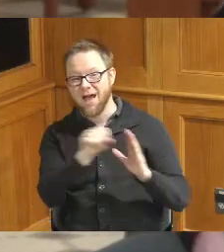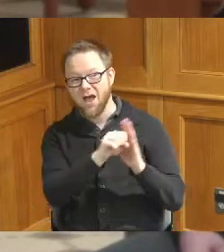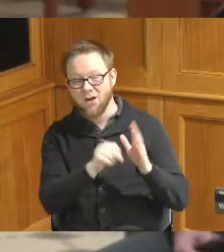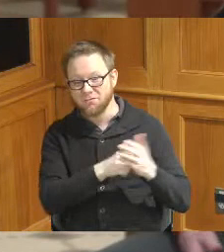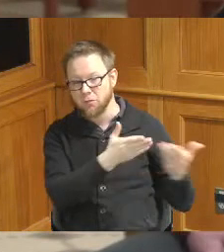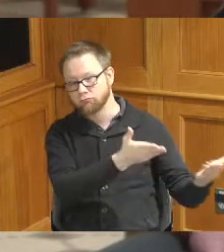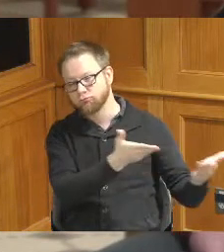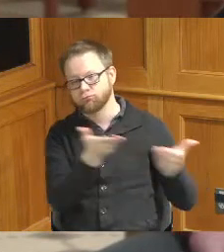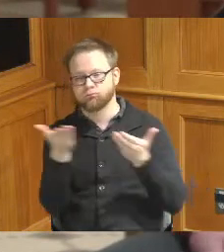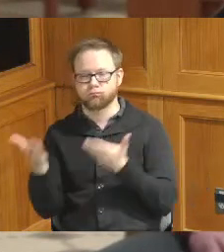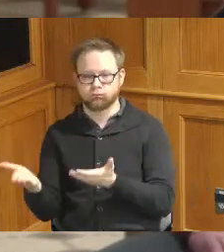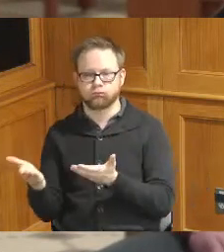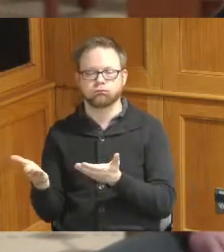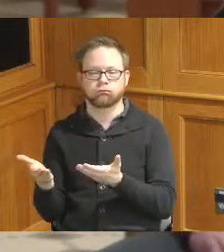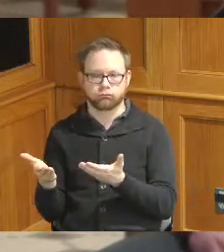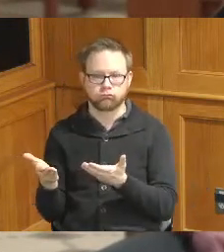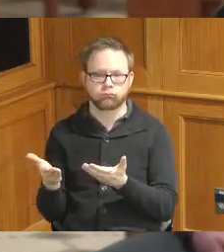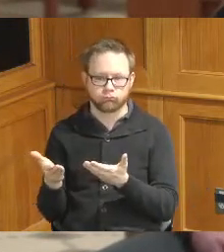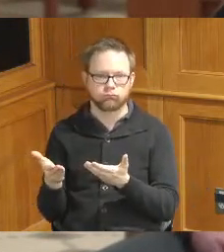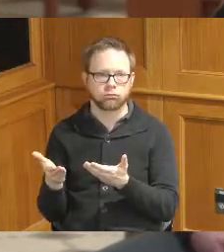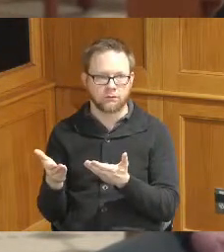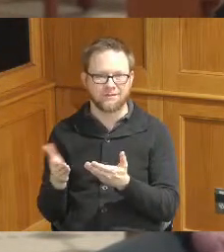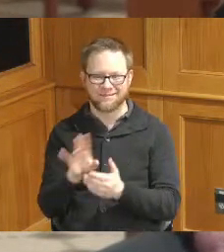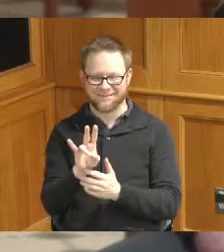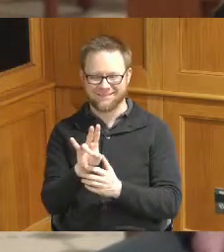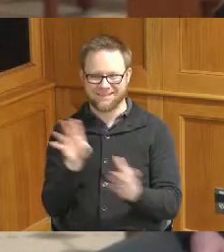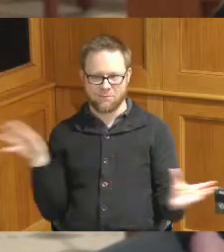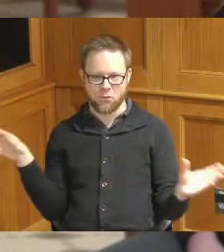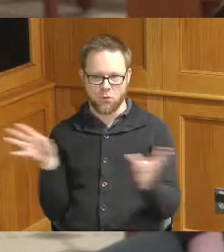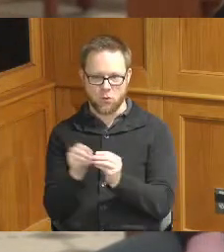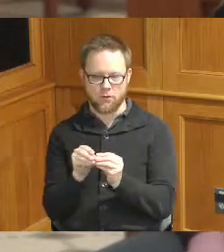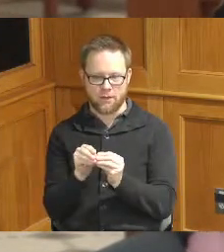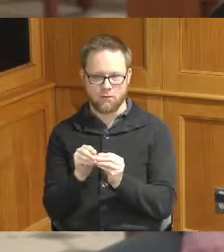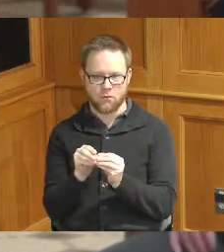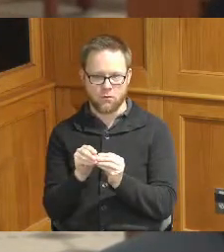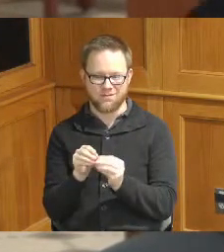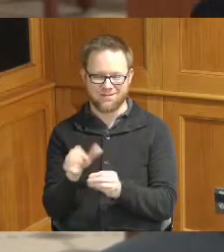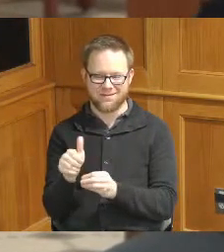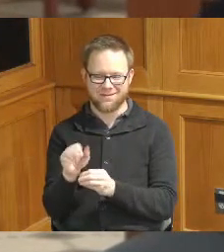here they come on semi trucks and we had seven generators for a total of 10 megawatts of power